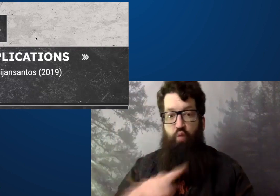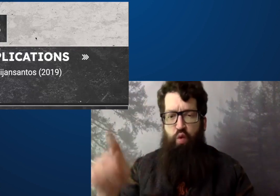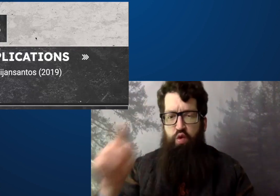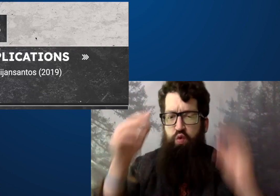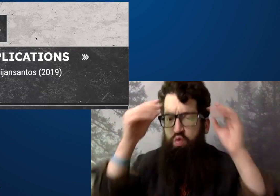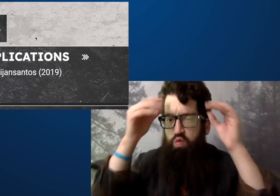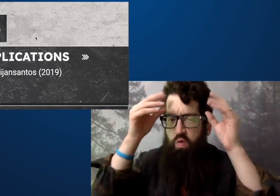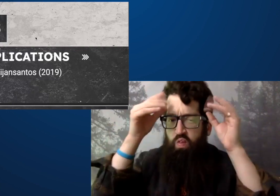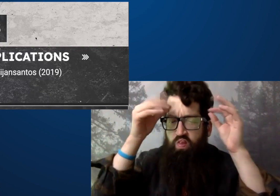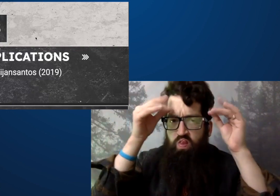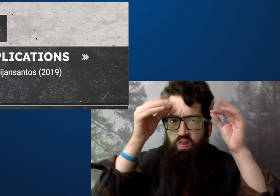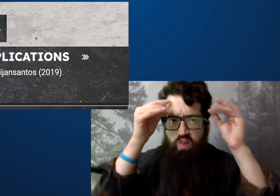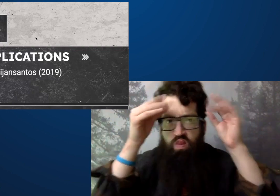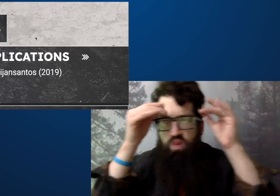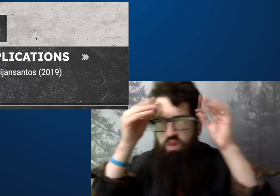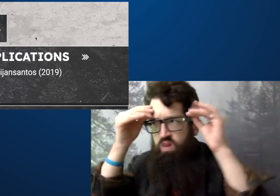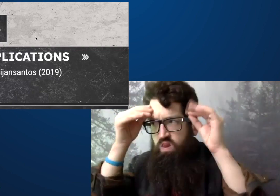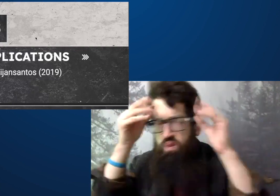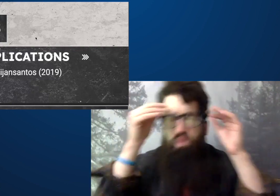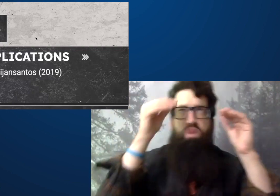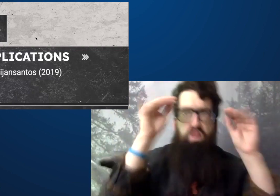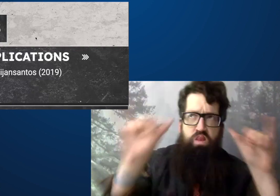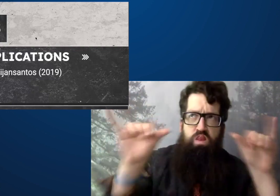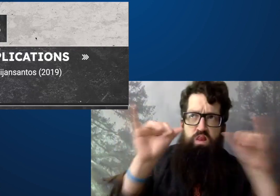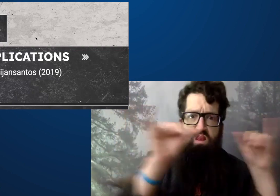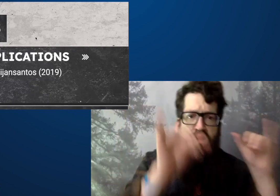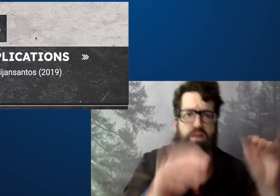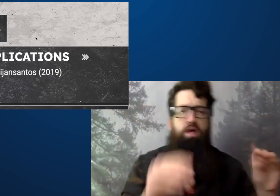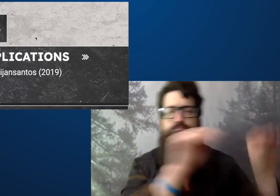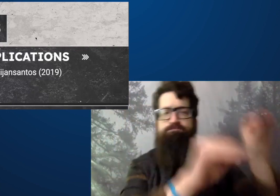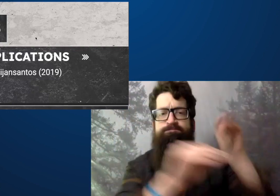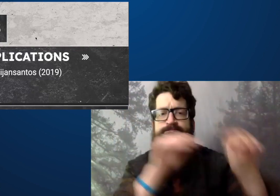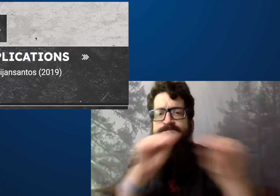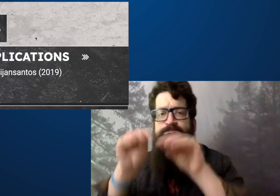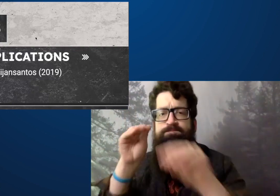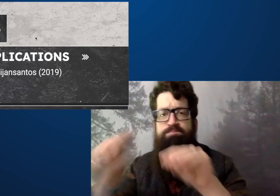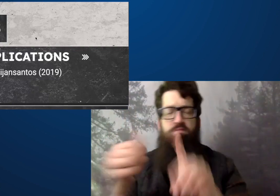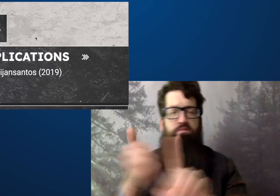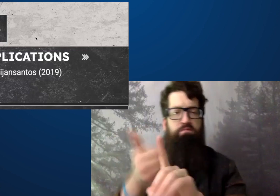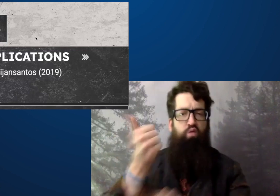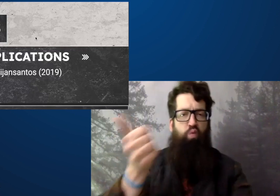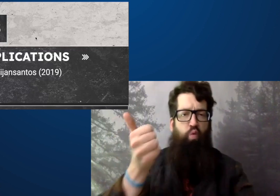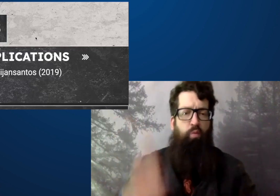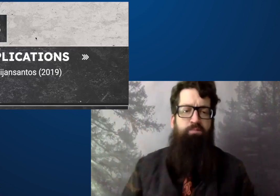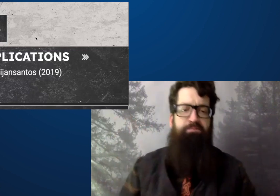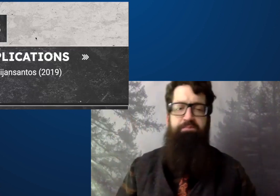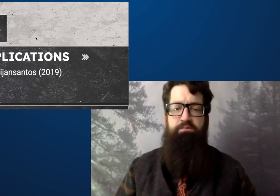This is an opportunity for you to do some critical thinking, do some considering